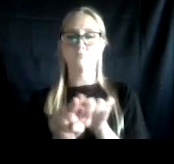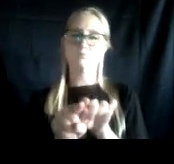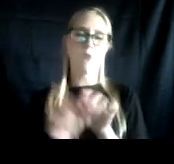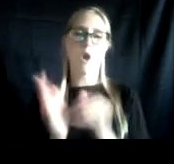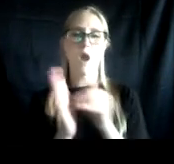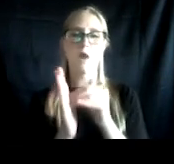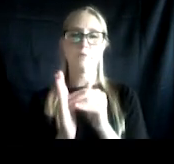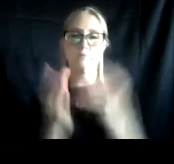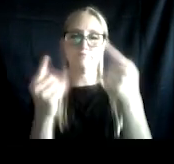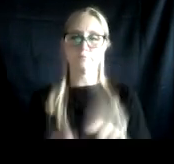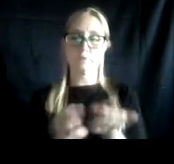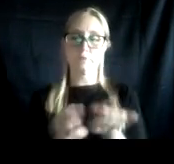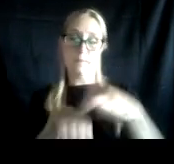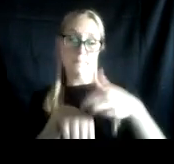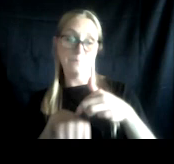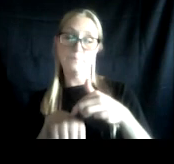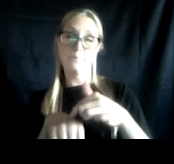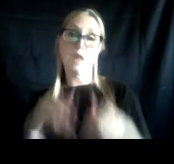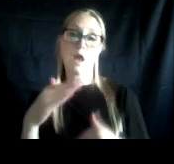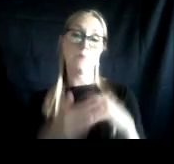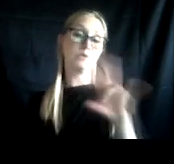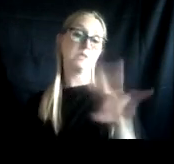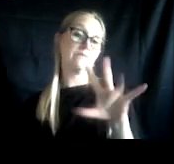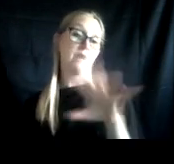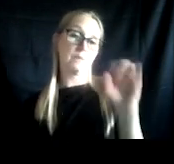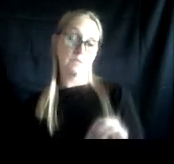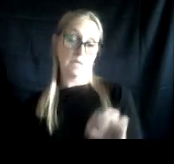Up to 75% of veterans with the SUD also have PTSD